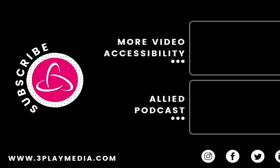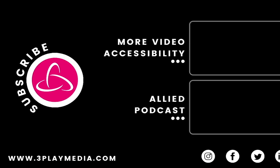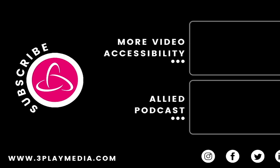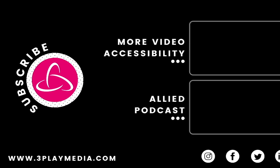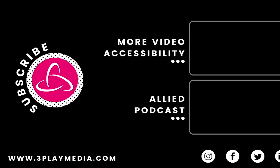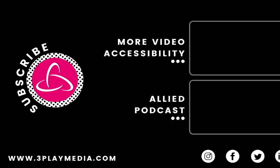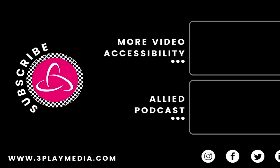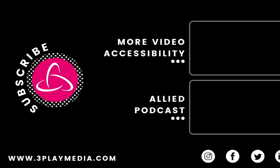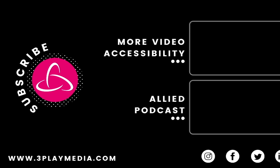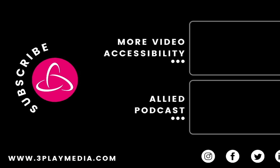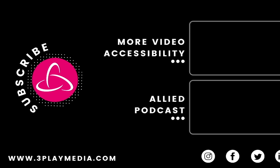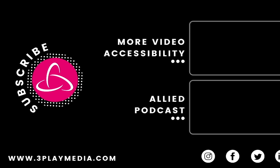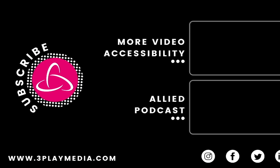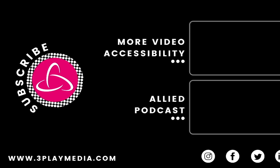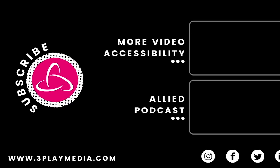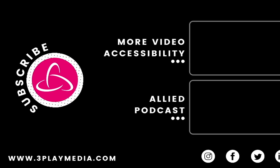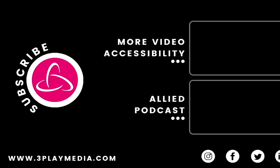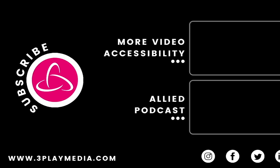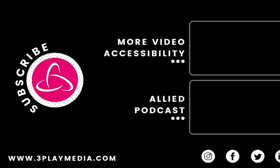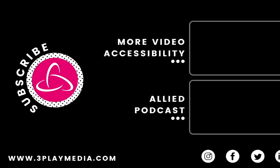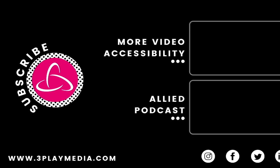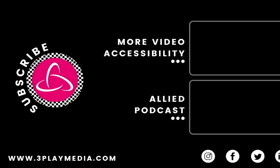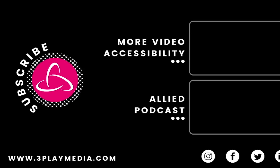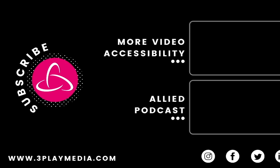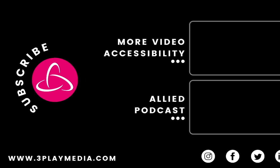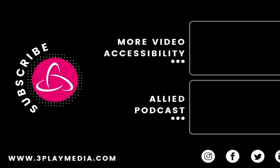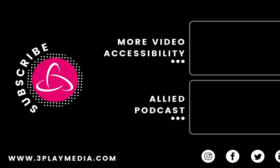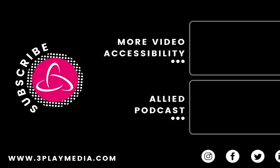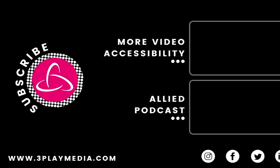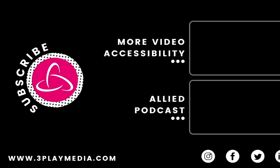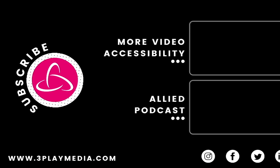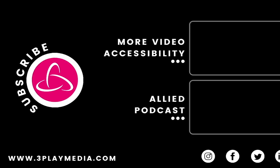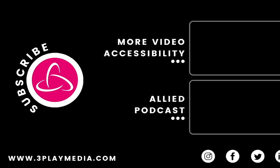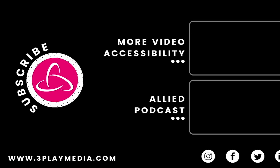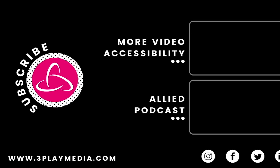you and your team, for making this very fantastic session happen. Thank you.